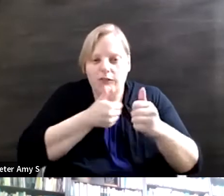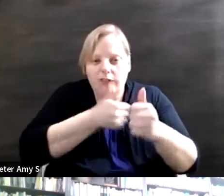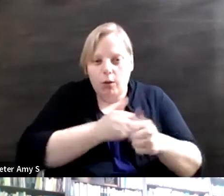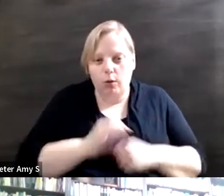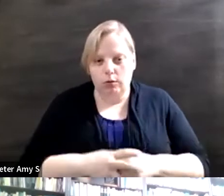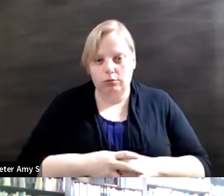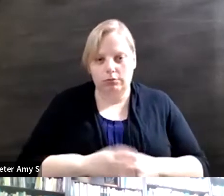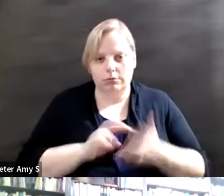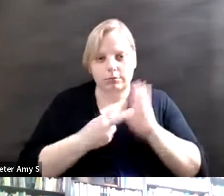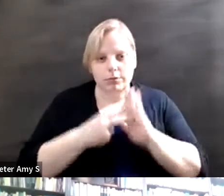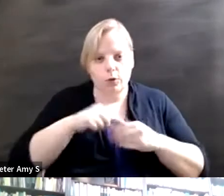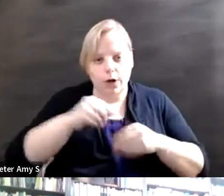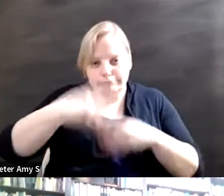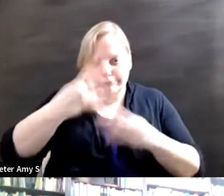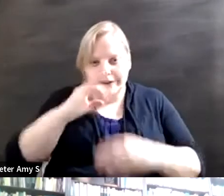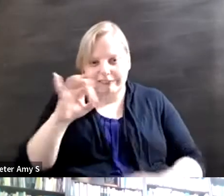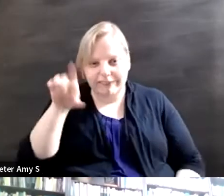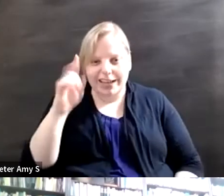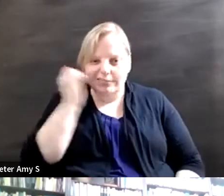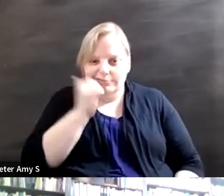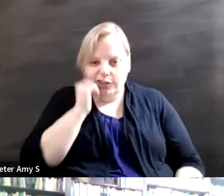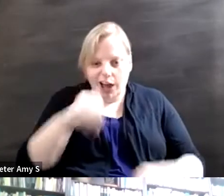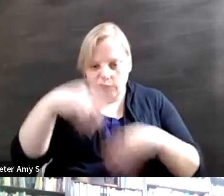that you look at every day that's made up of it? Is it a bunch of people that look like you, that